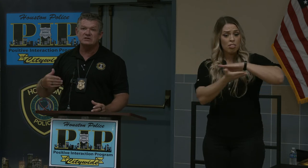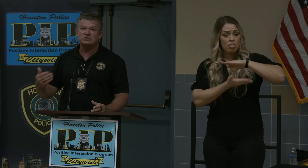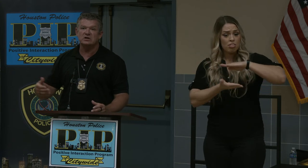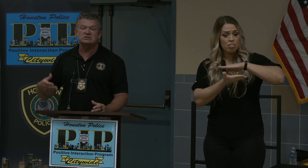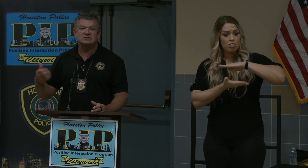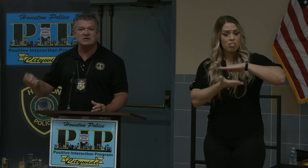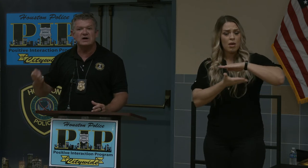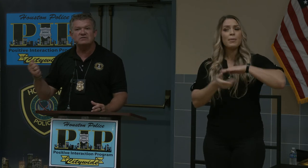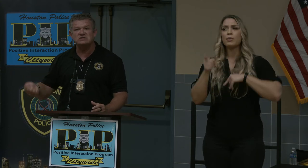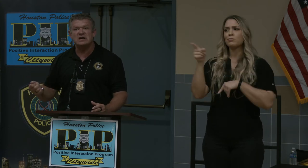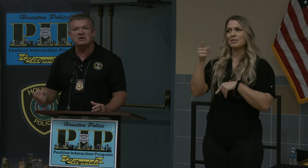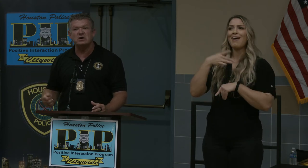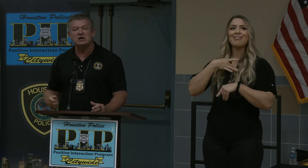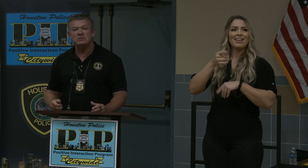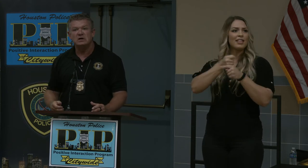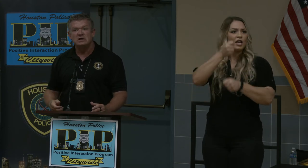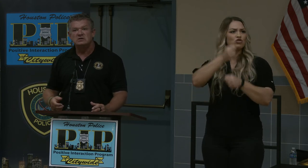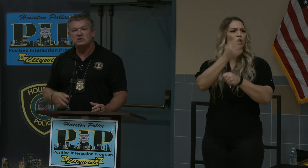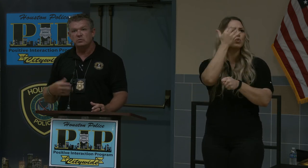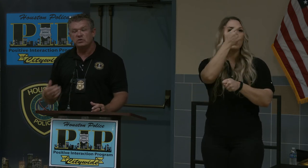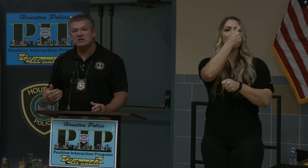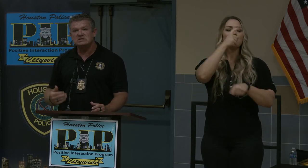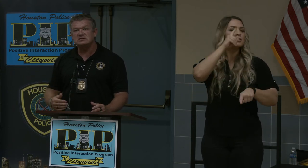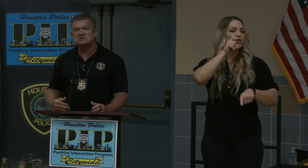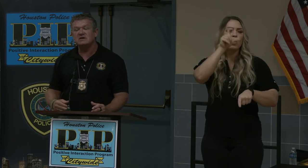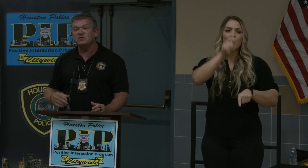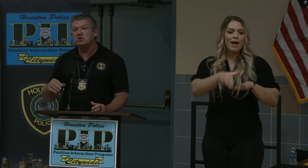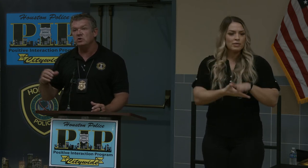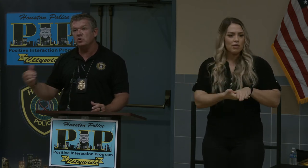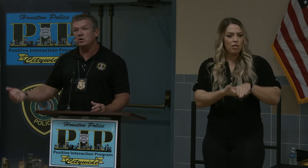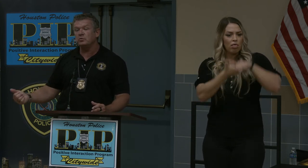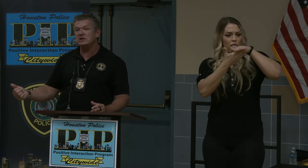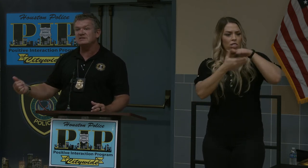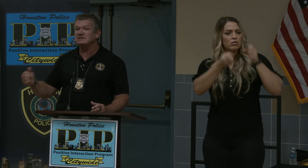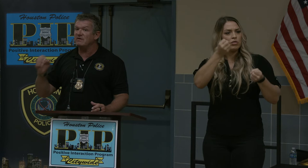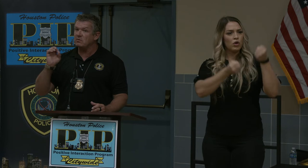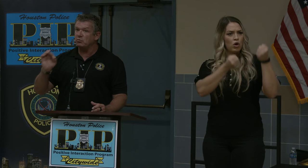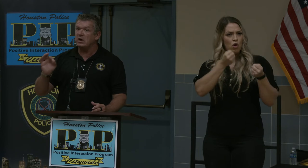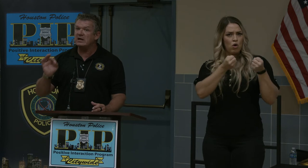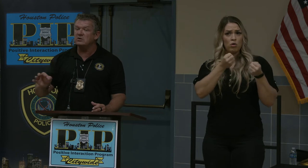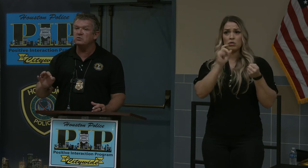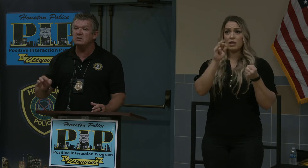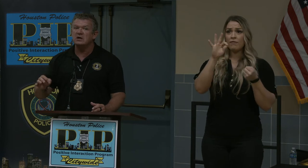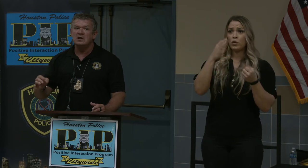the trucks because they don't have to Jack them up. The pre us -- the newer pre uses, they are